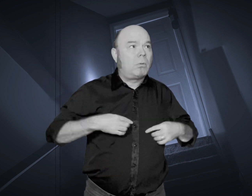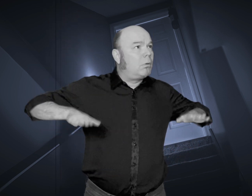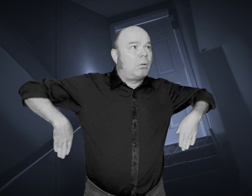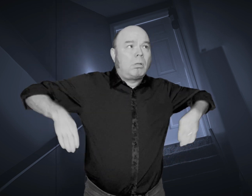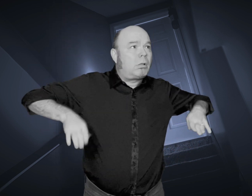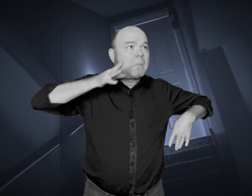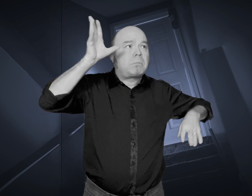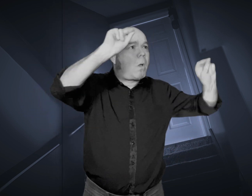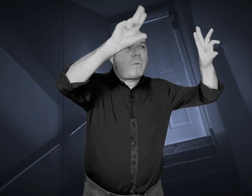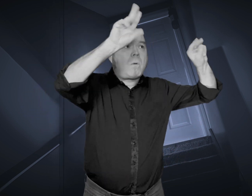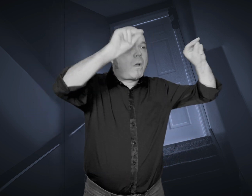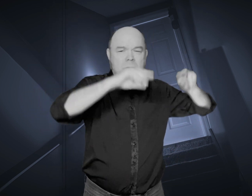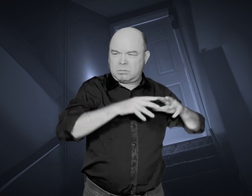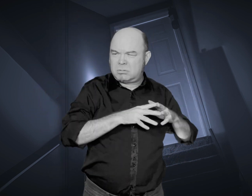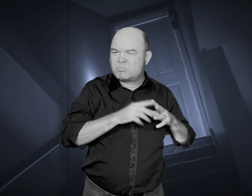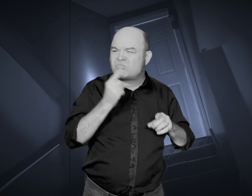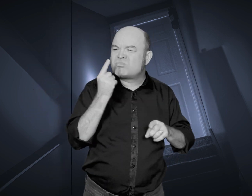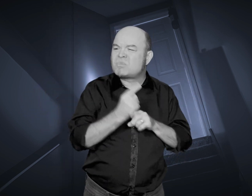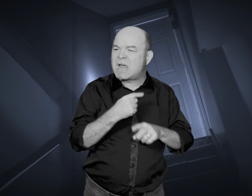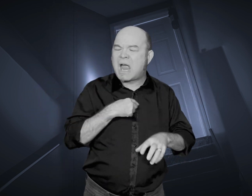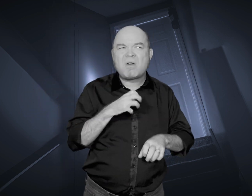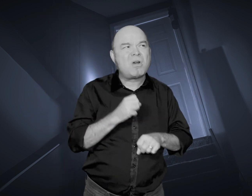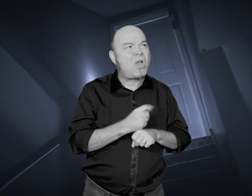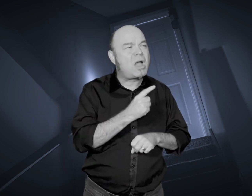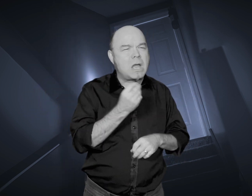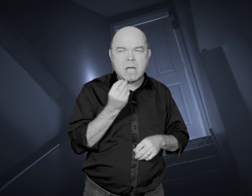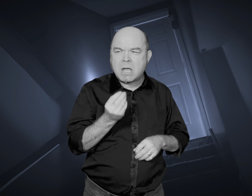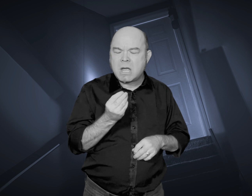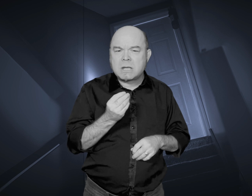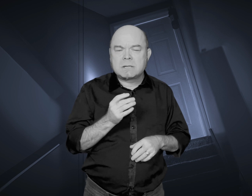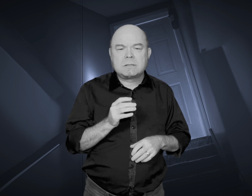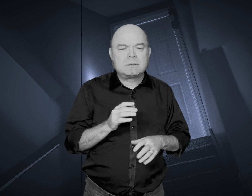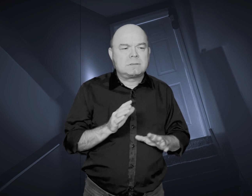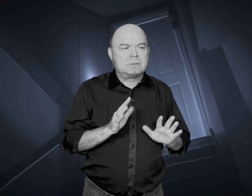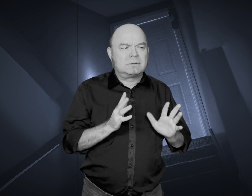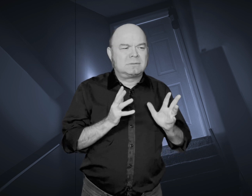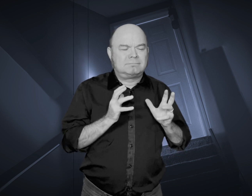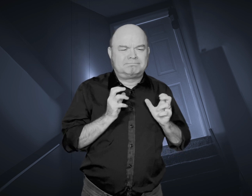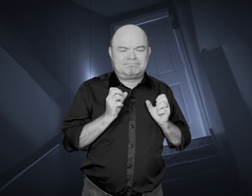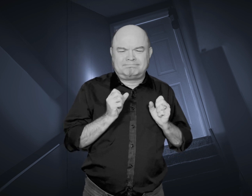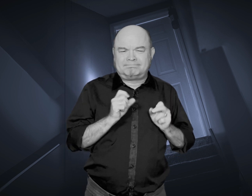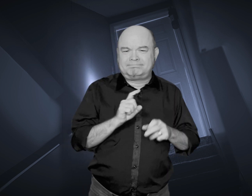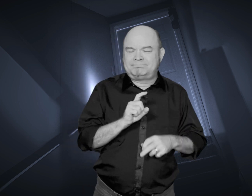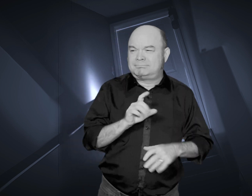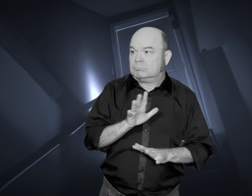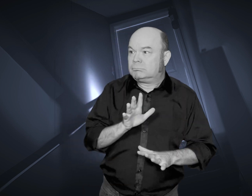The child shook her head. “No, I didn’t! I swear!” The father, still skeptical, replied, “That’s right. The attic is locked. But how?”